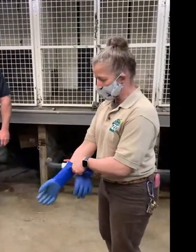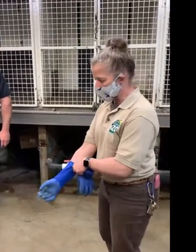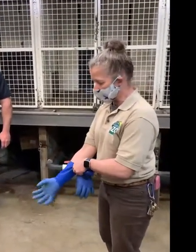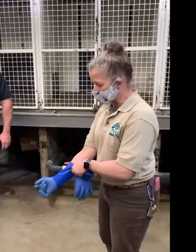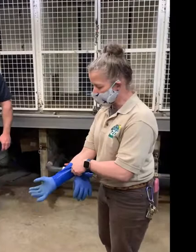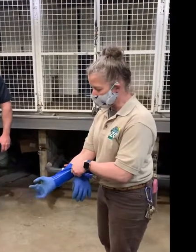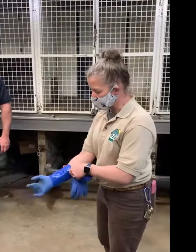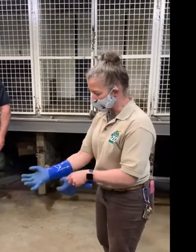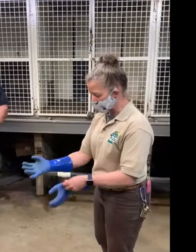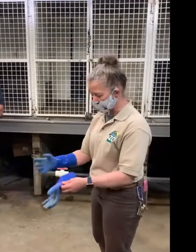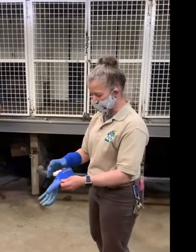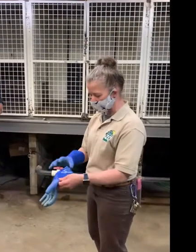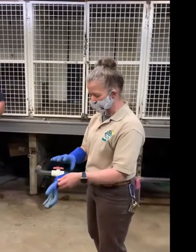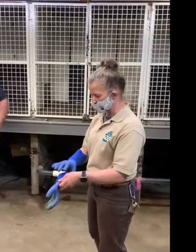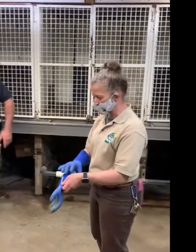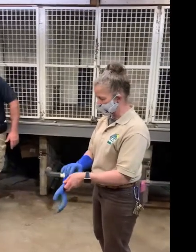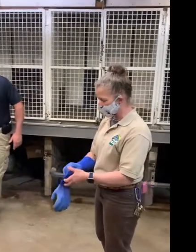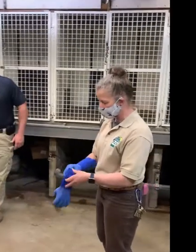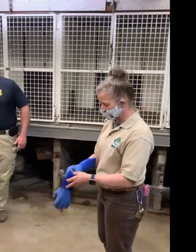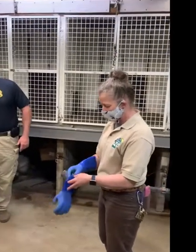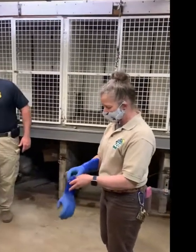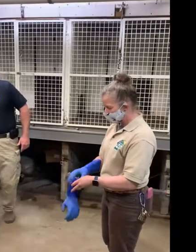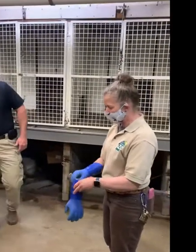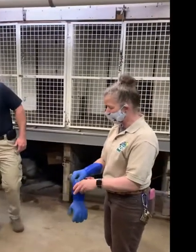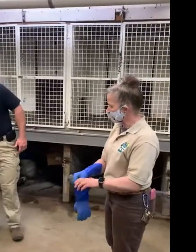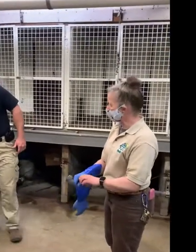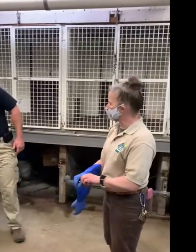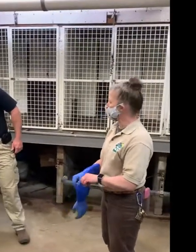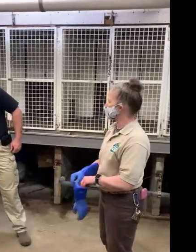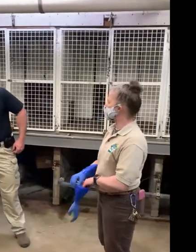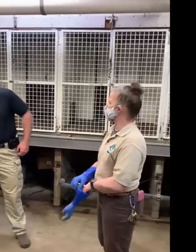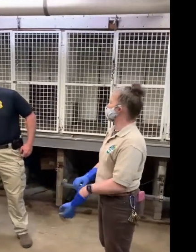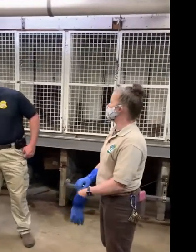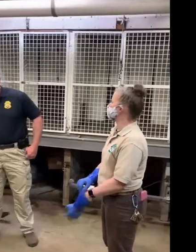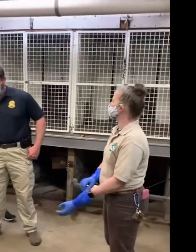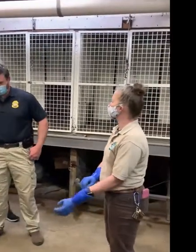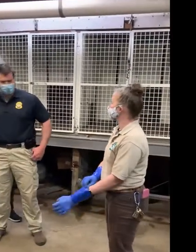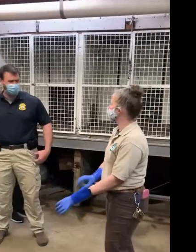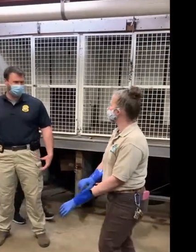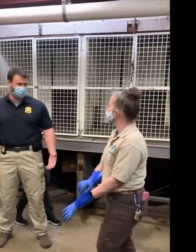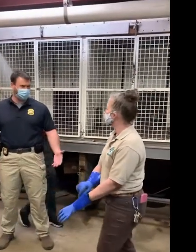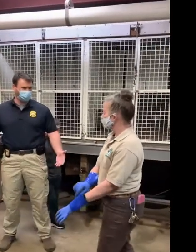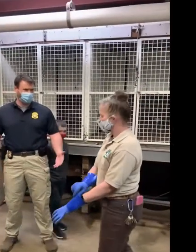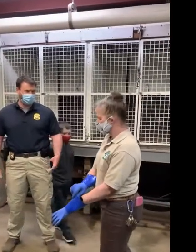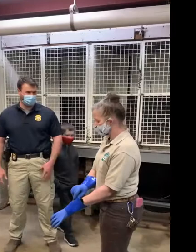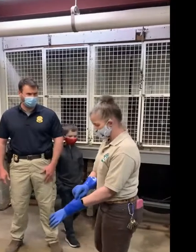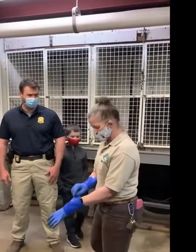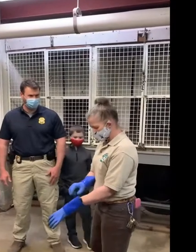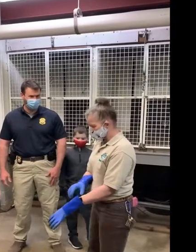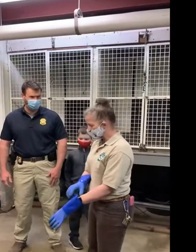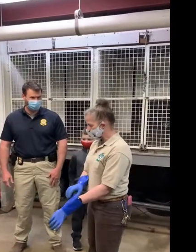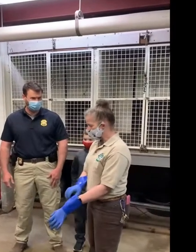They're mostly just to keep our hands from smelling like fish all the time. Have you ever been bitten by one of the seals?